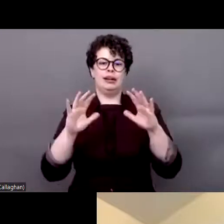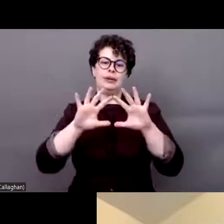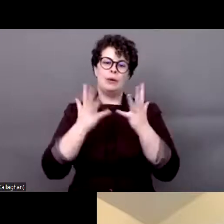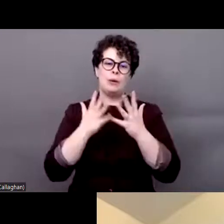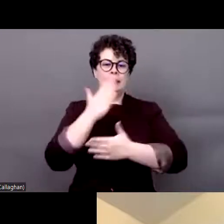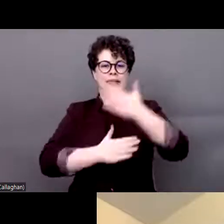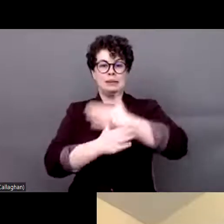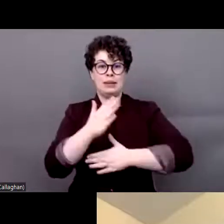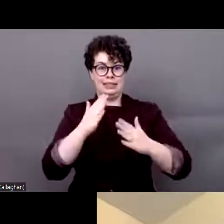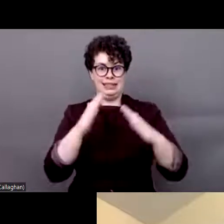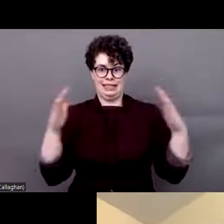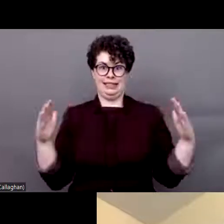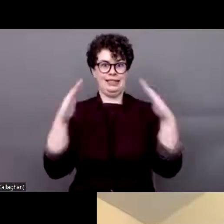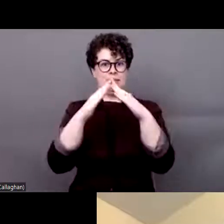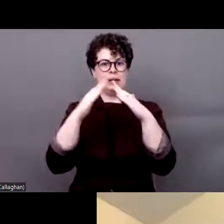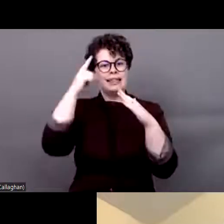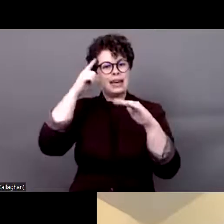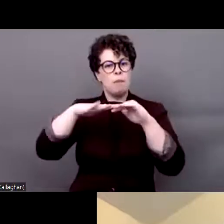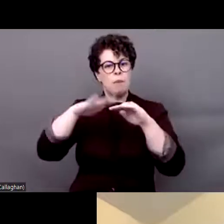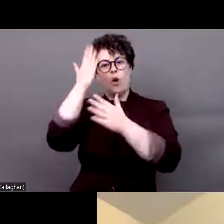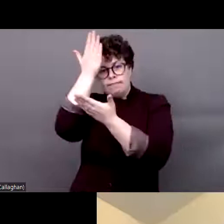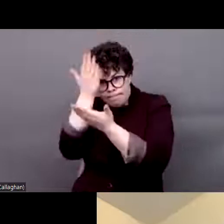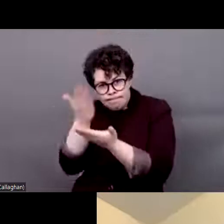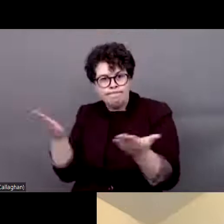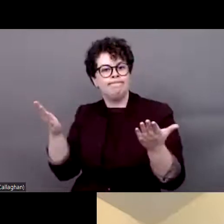greater acknowledge of Indigenous Persons with Disabilities Global